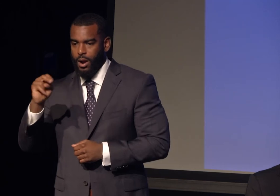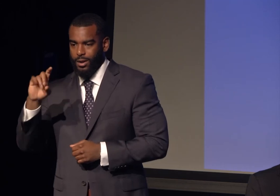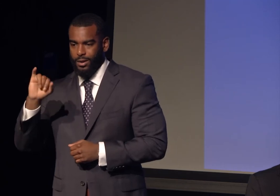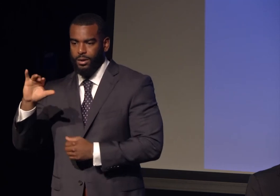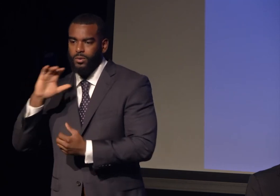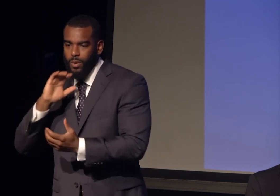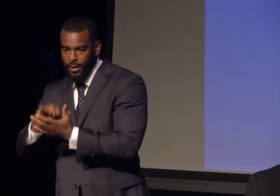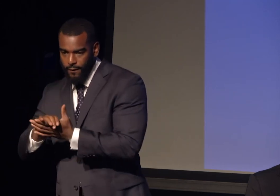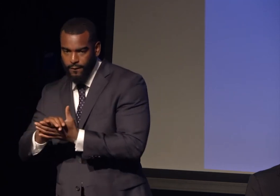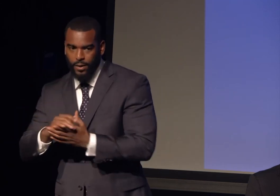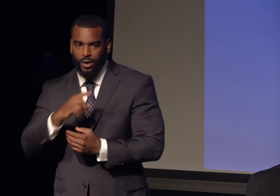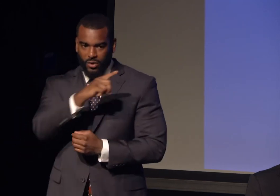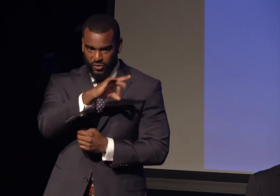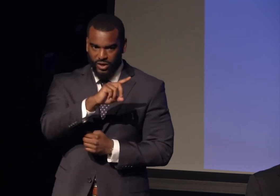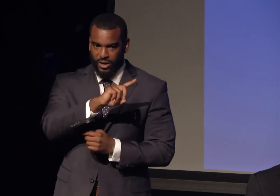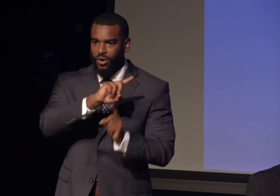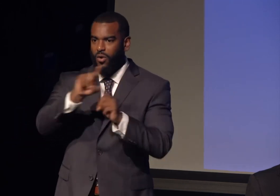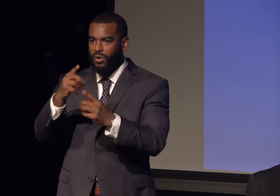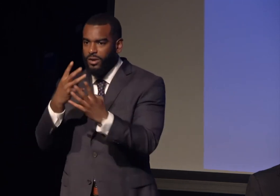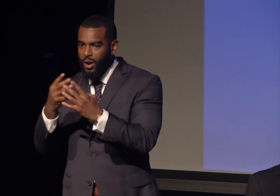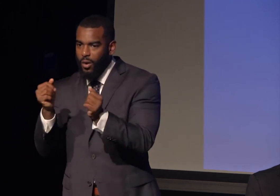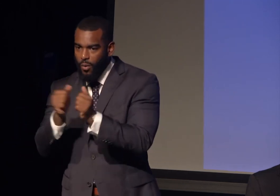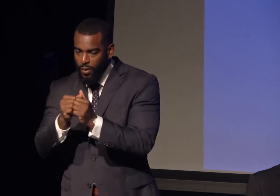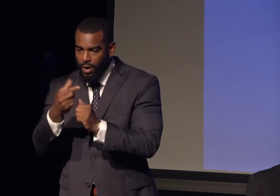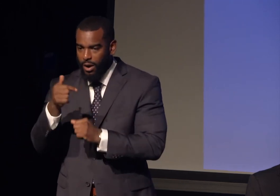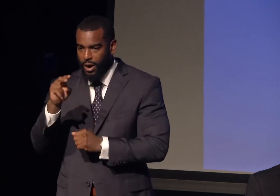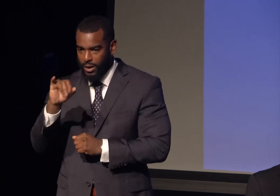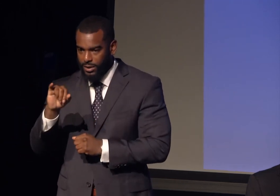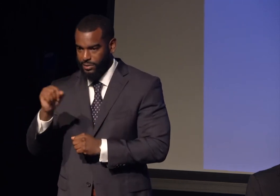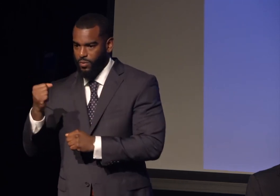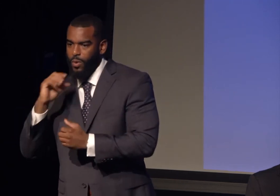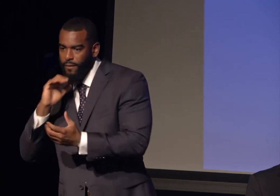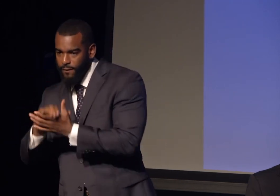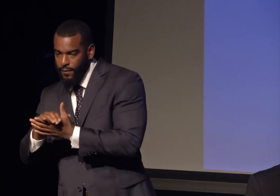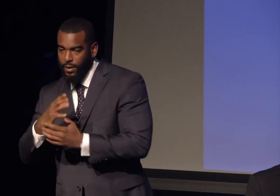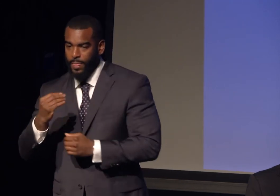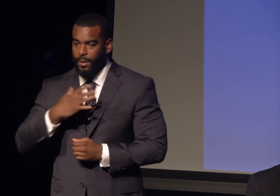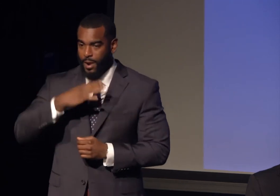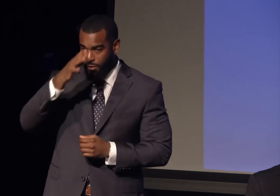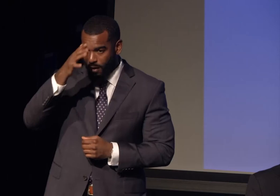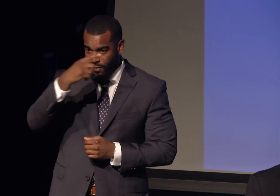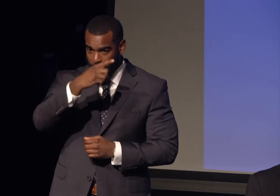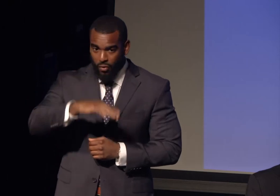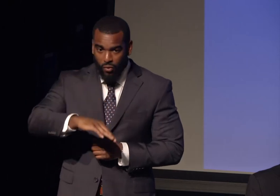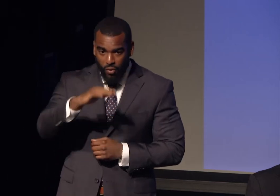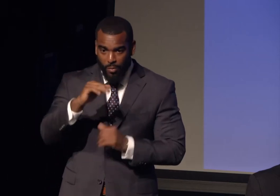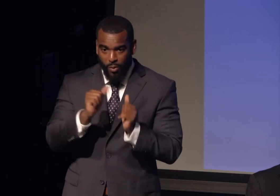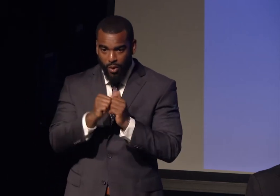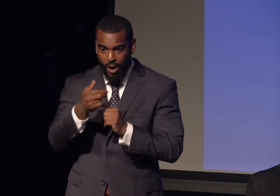She'd go to jail with Gandhi. My father grew up around Gandhi, sitting on his lap, and Nehru,